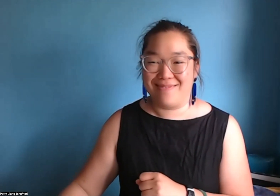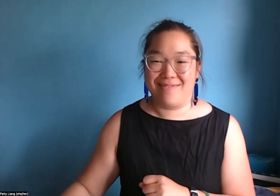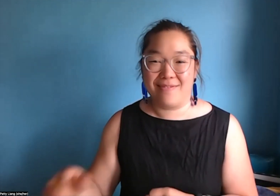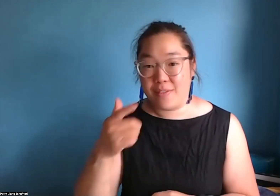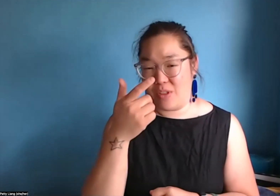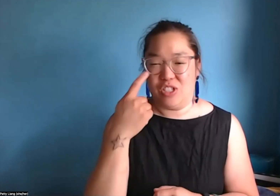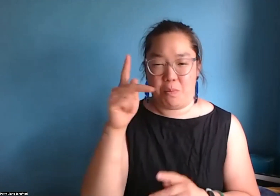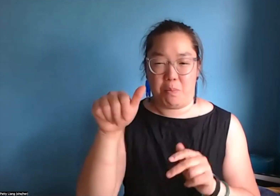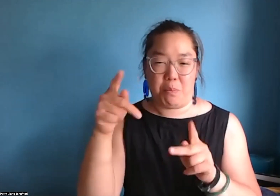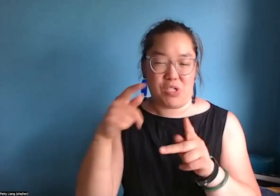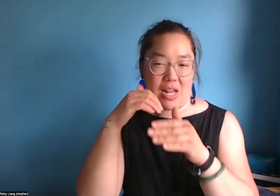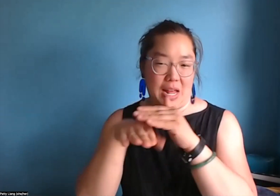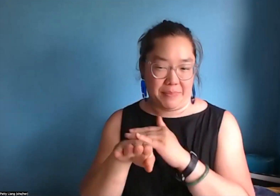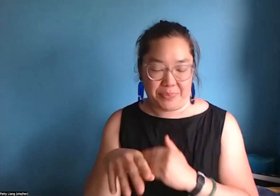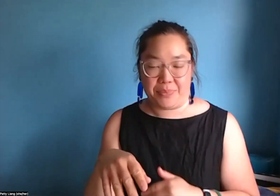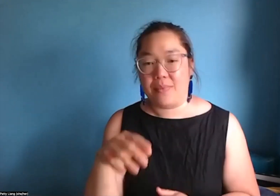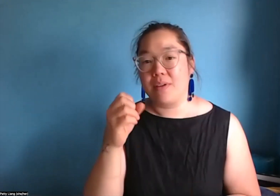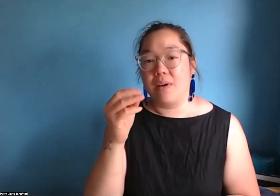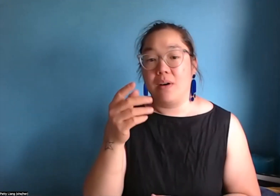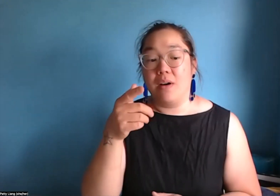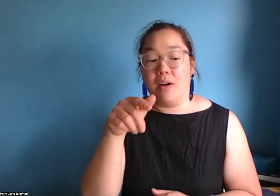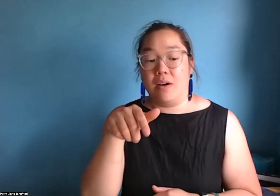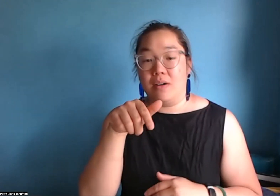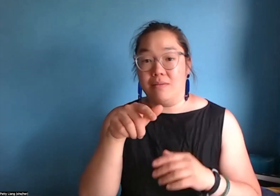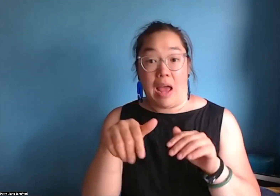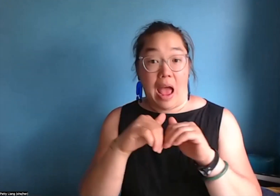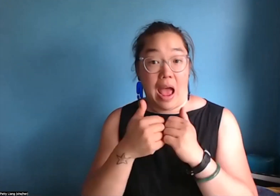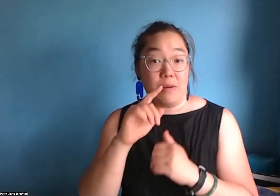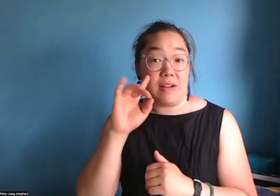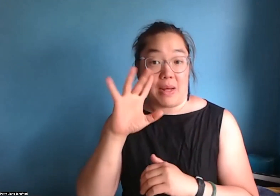is focused on this grant. I'm just letting someone else in here.